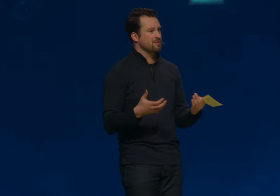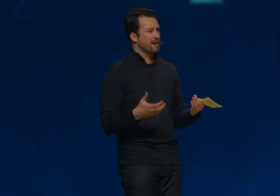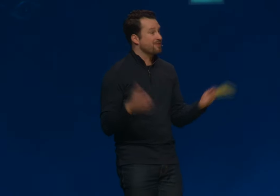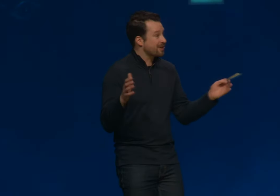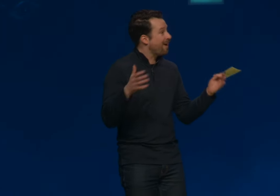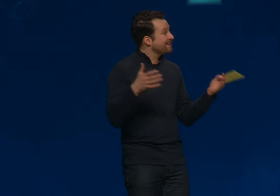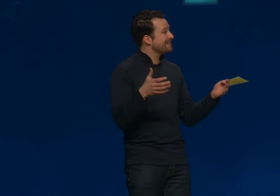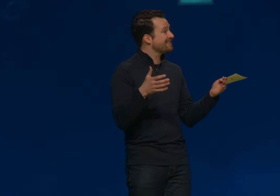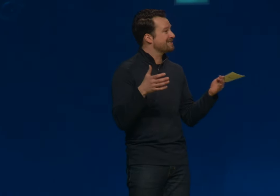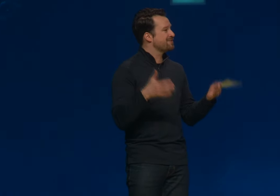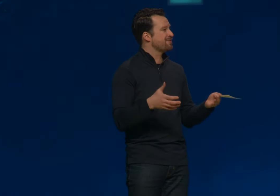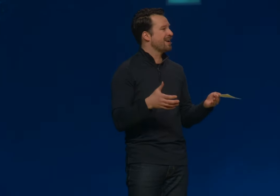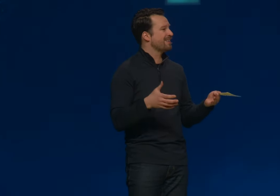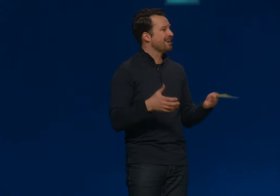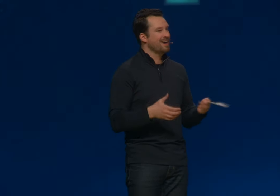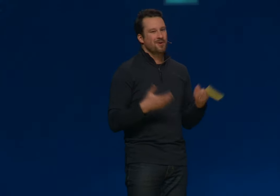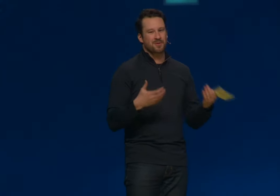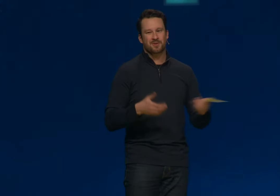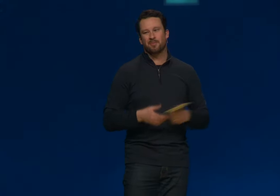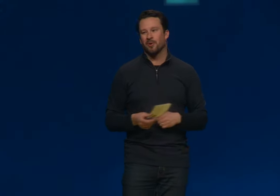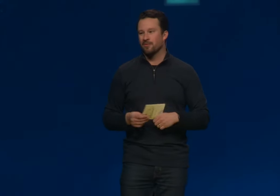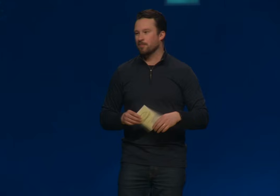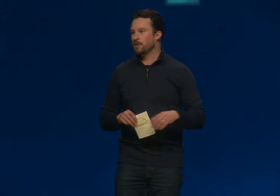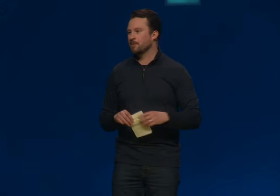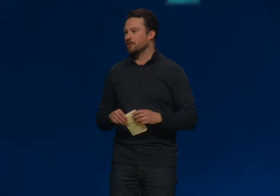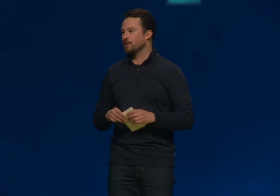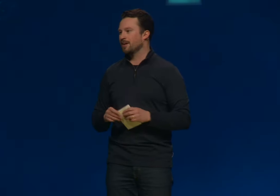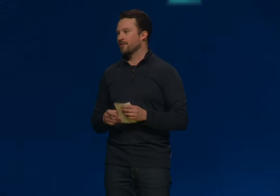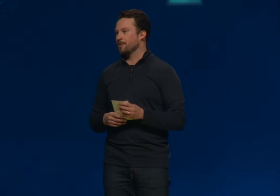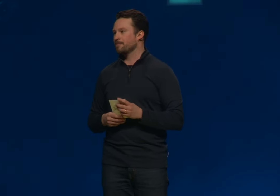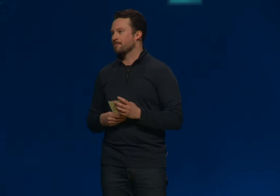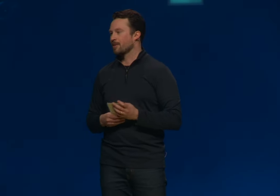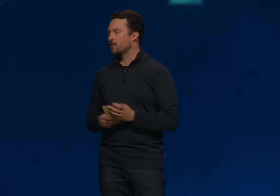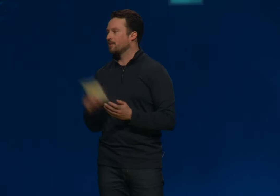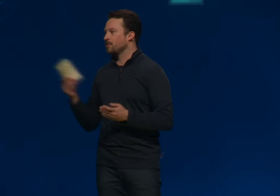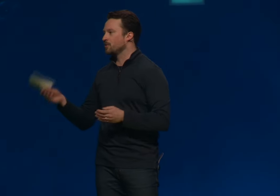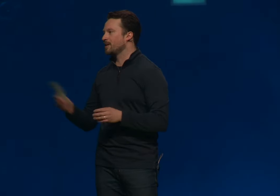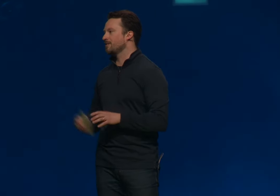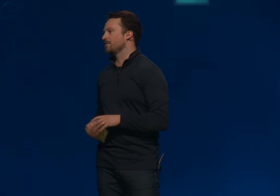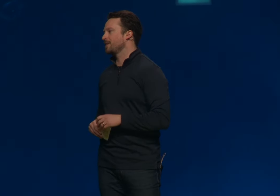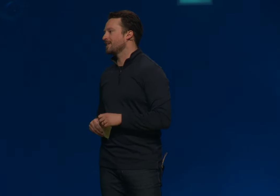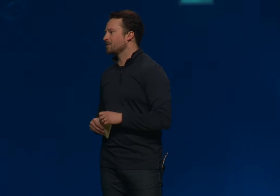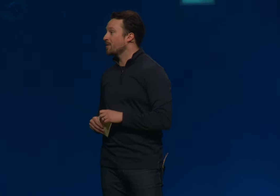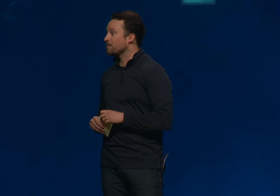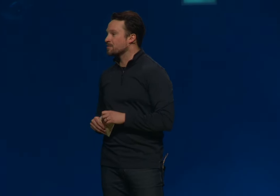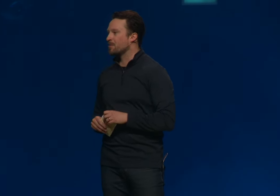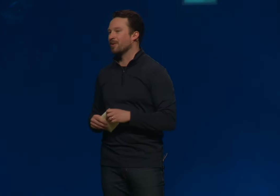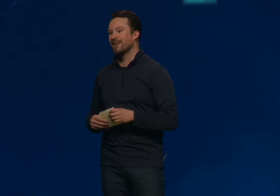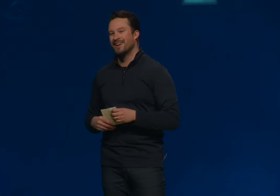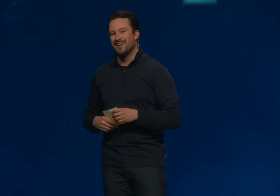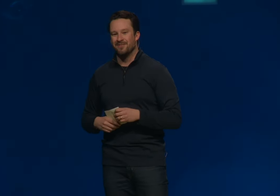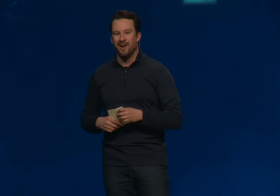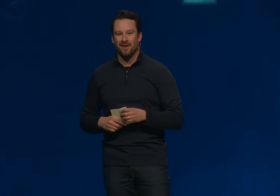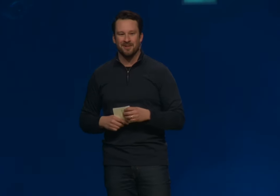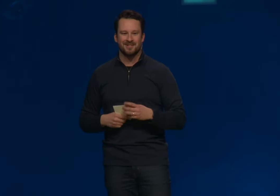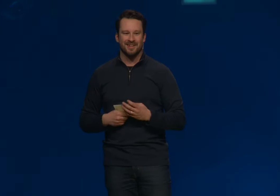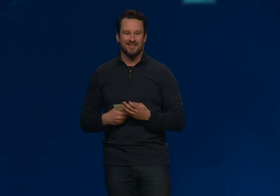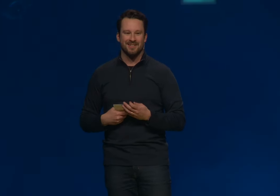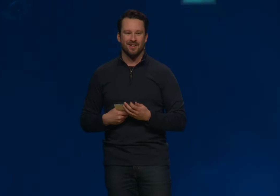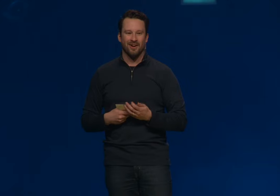of life in the context of faith, with support from people who love them. Well, if you give here, you help support. Environments like TLR